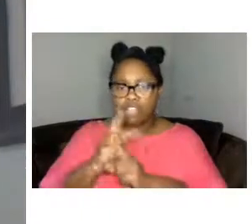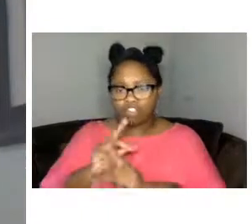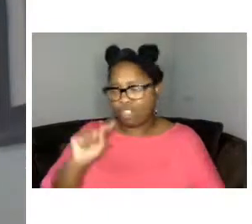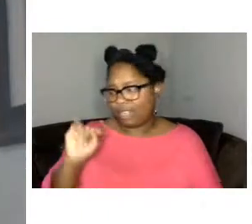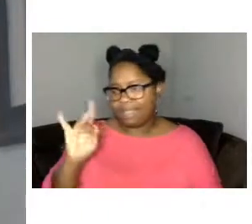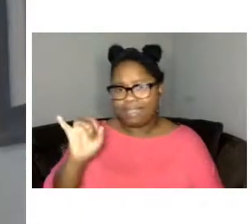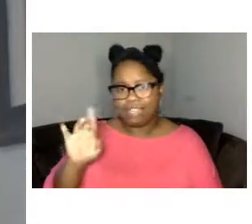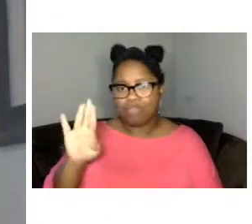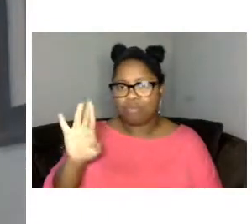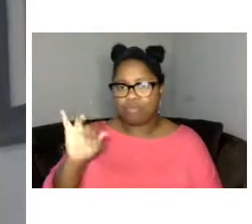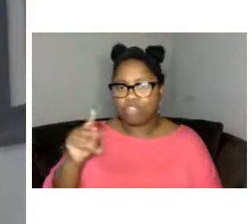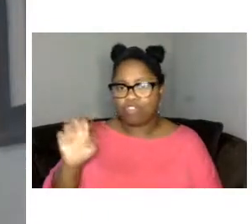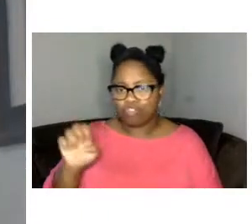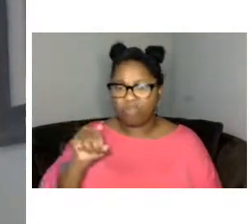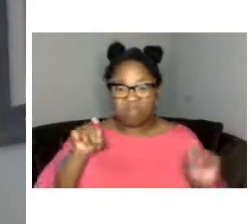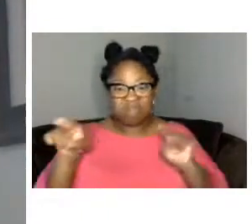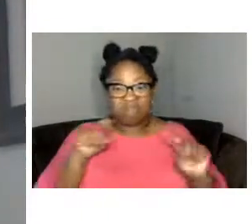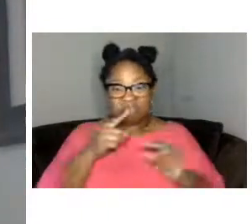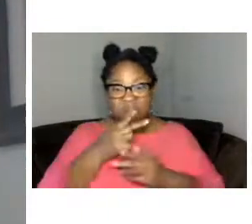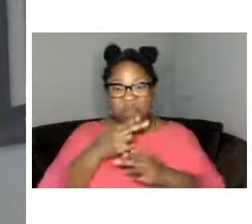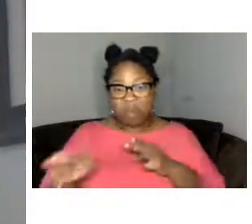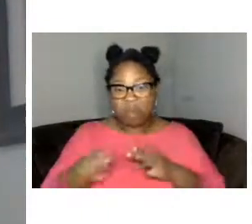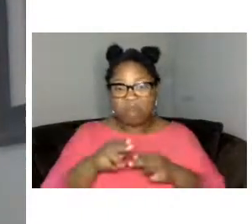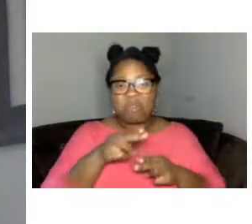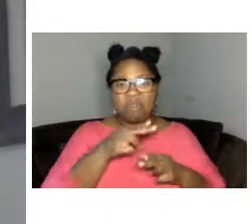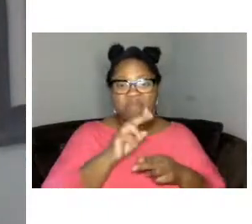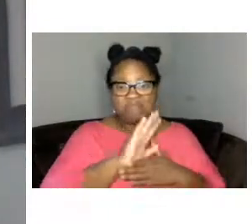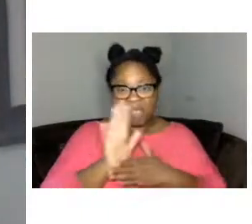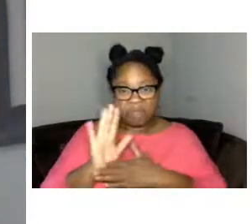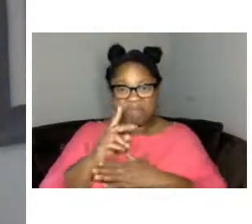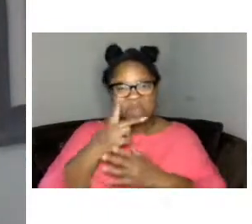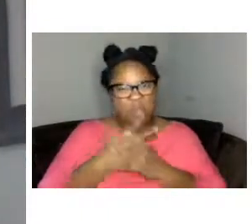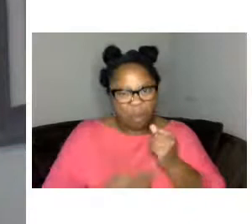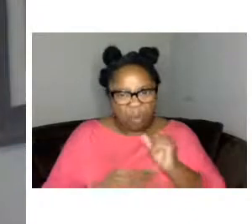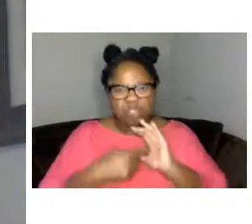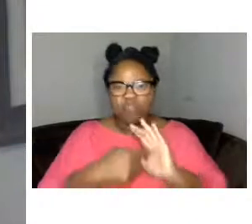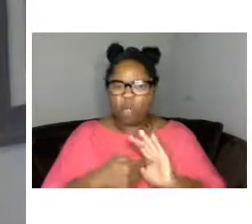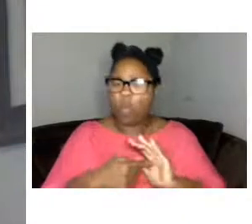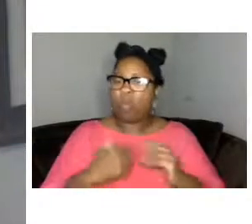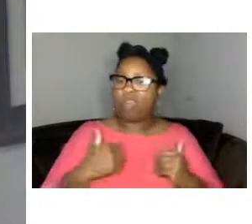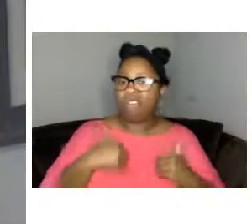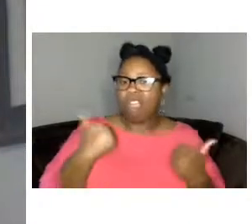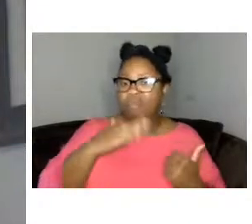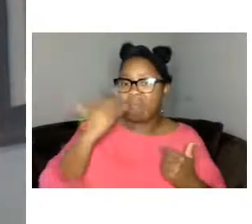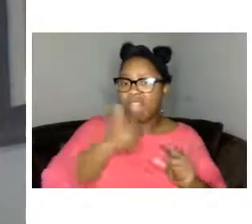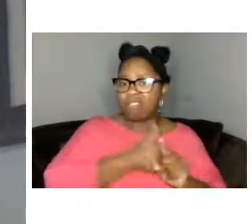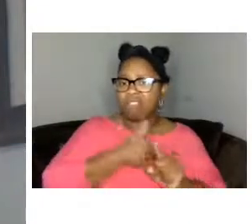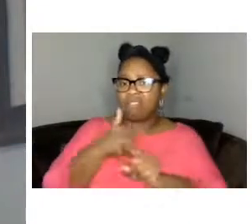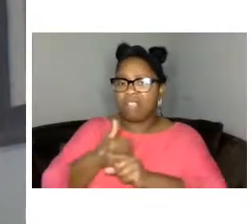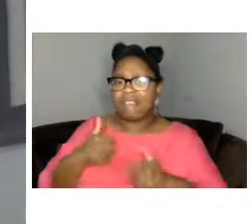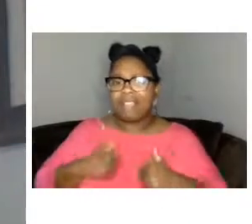take on what being young and black in baltimore is like through the eyes of the squeegee youth